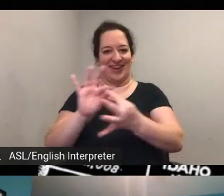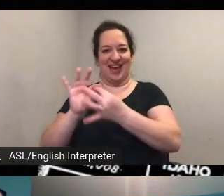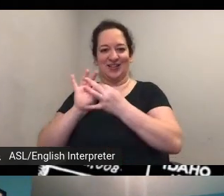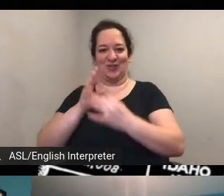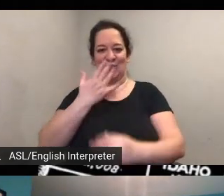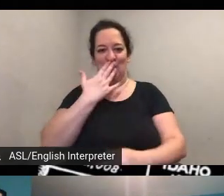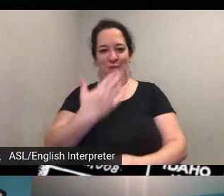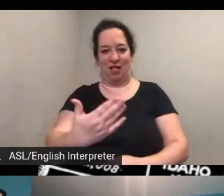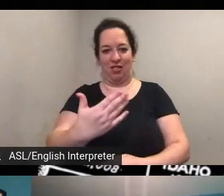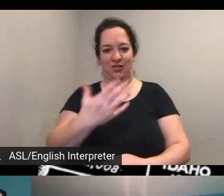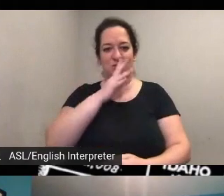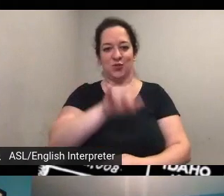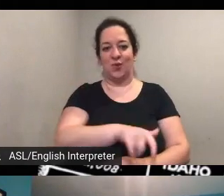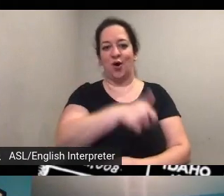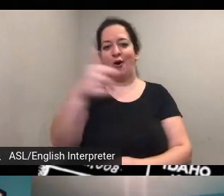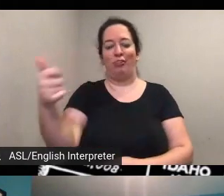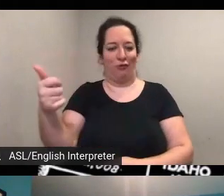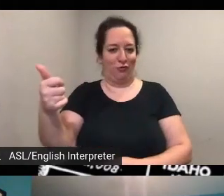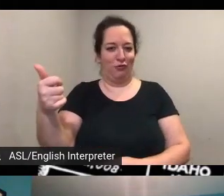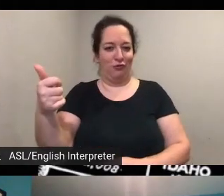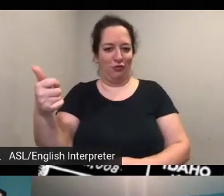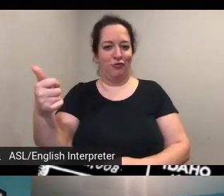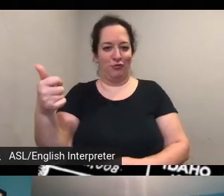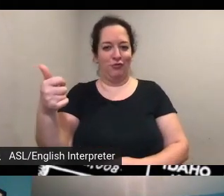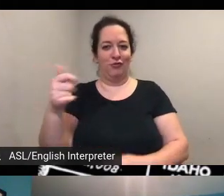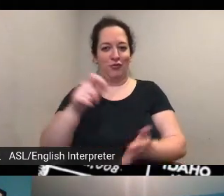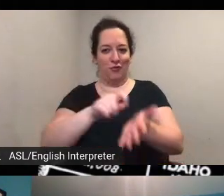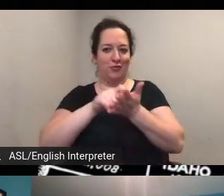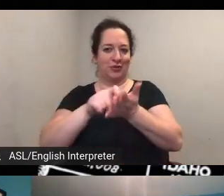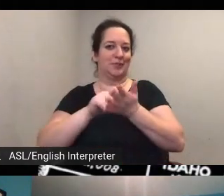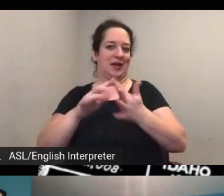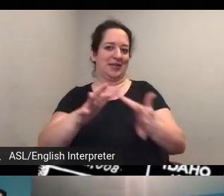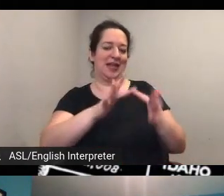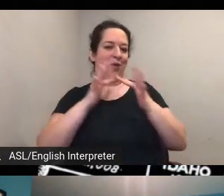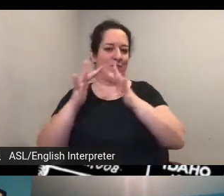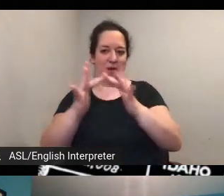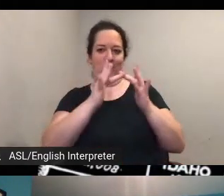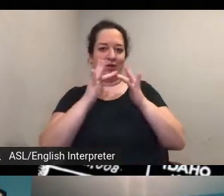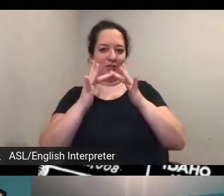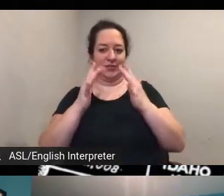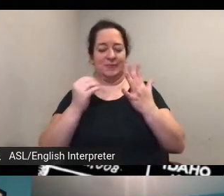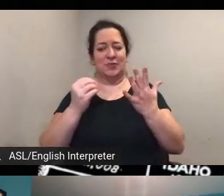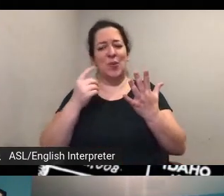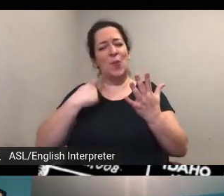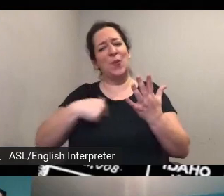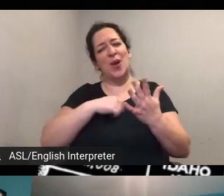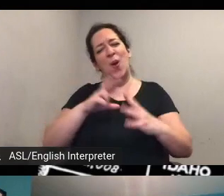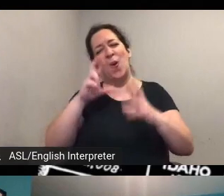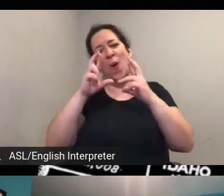the other sort of correspondence networks and we're hoping to really you know build on that